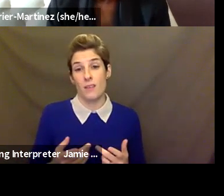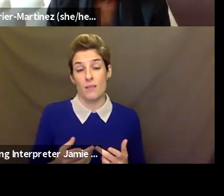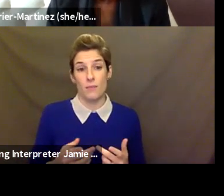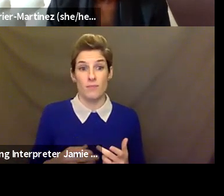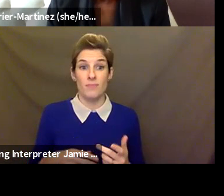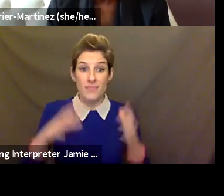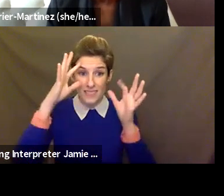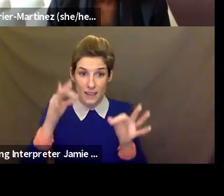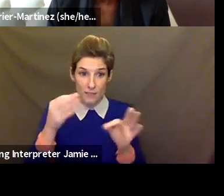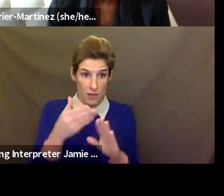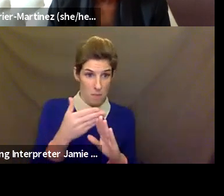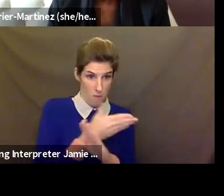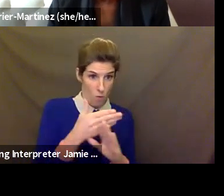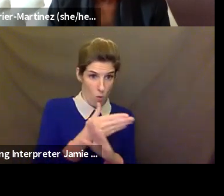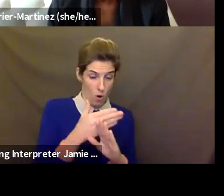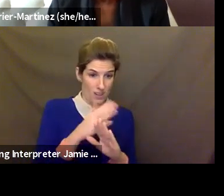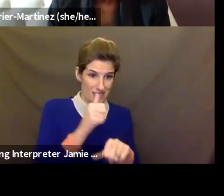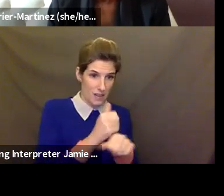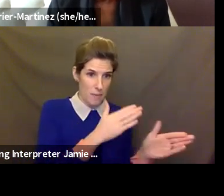that your assistant or whomever else you're working with will